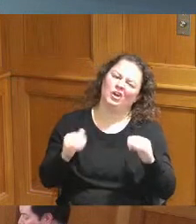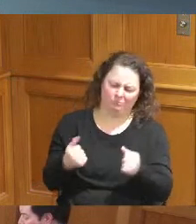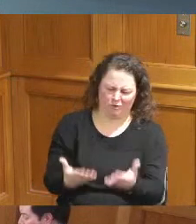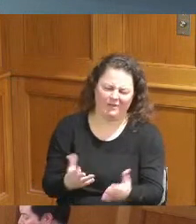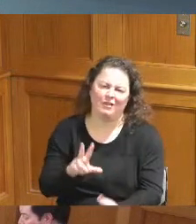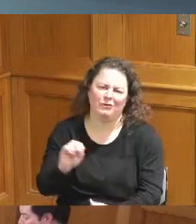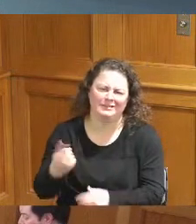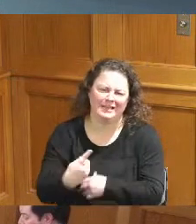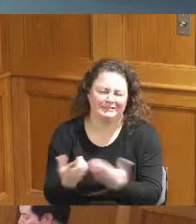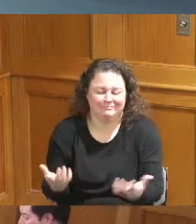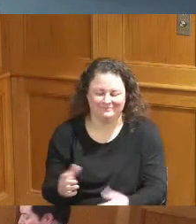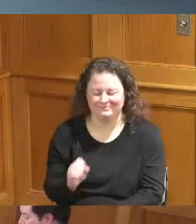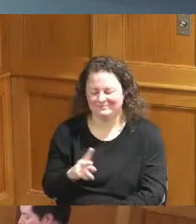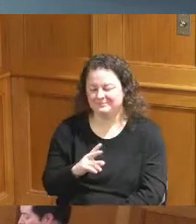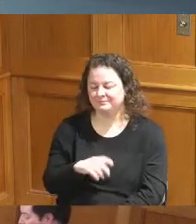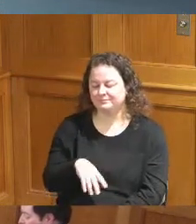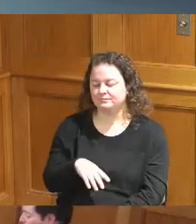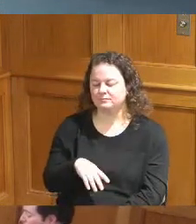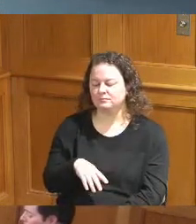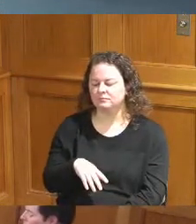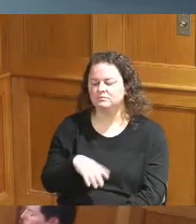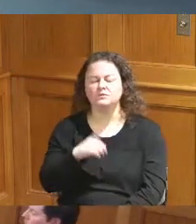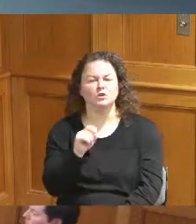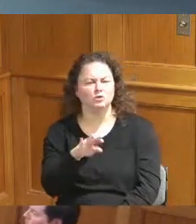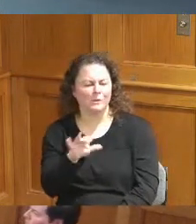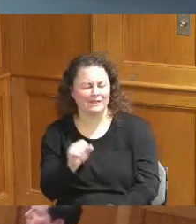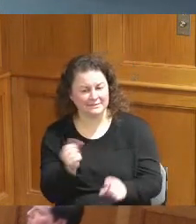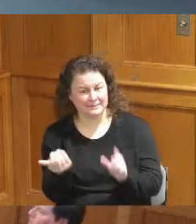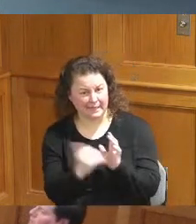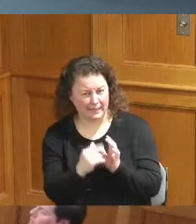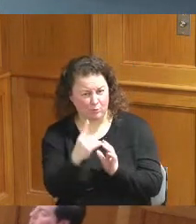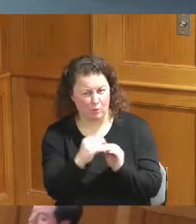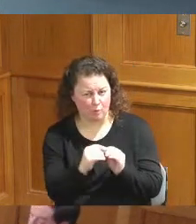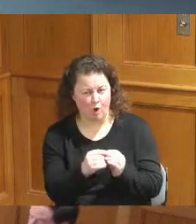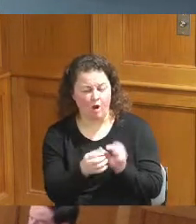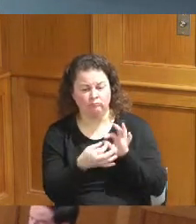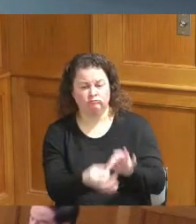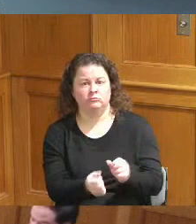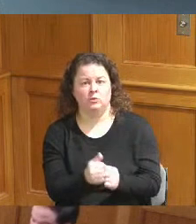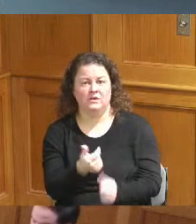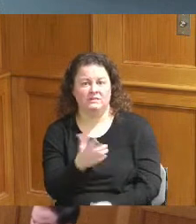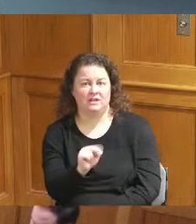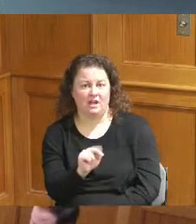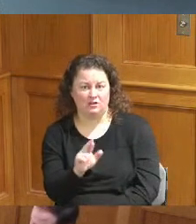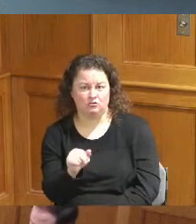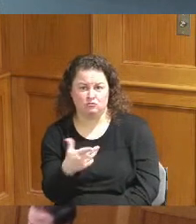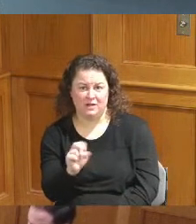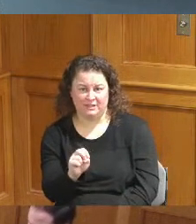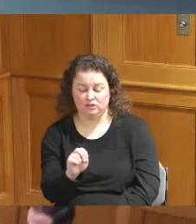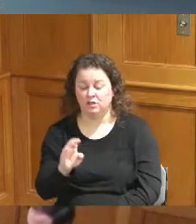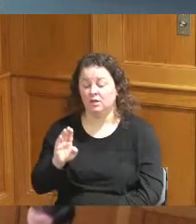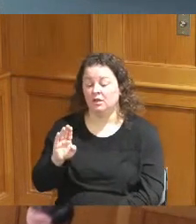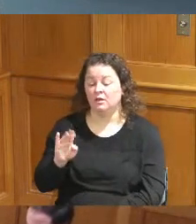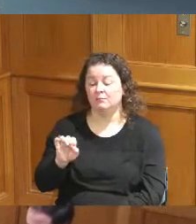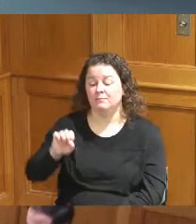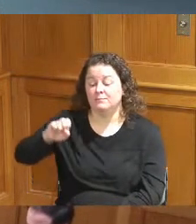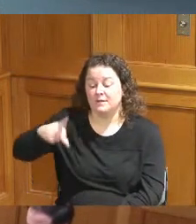one last thing is it relates to the gun range I am going to have Bishop Hilton work with Jeff as